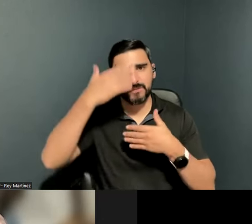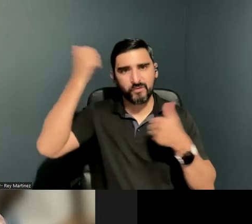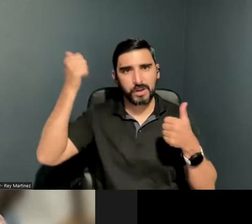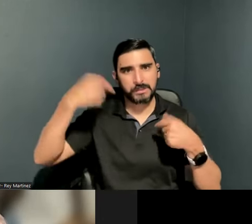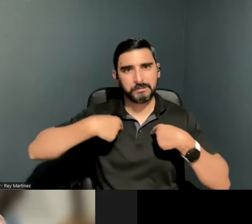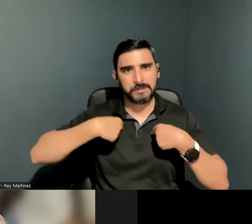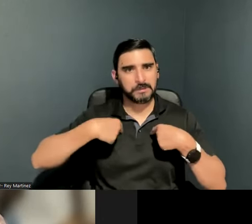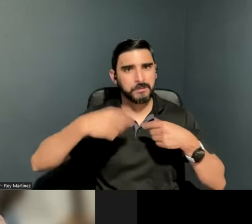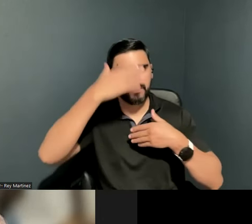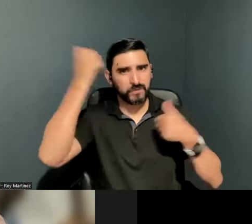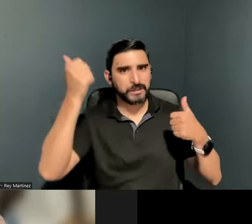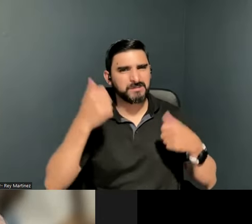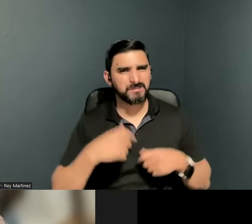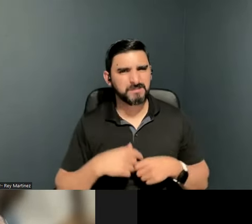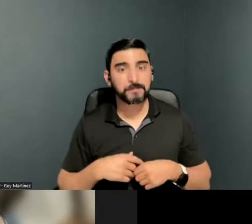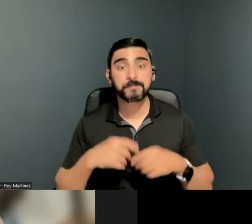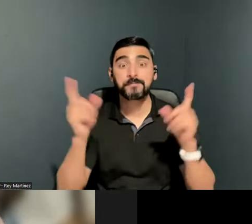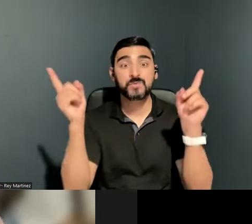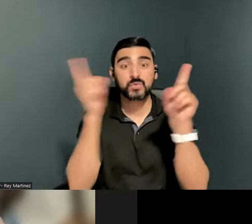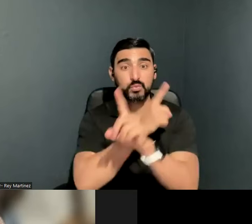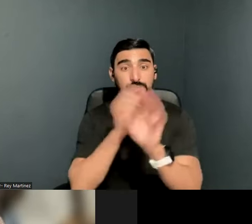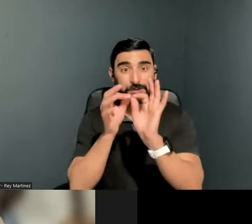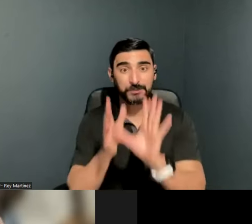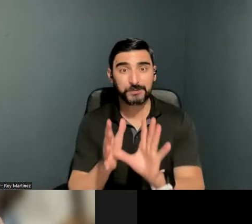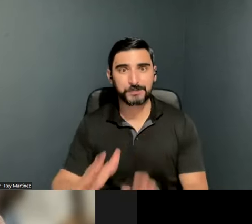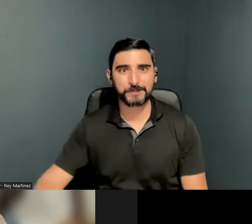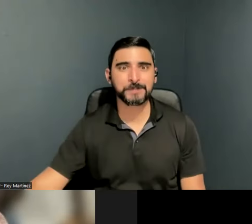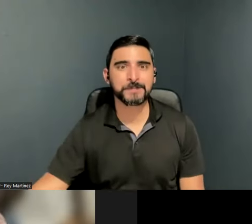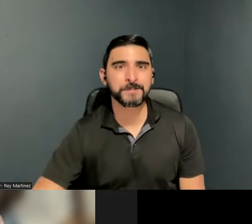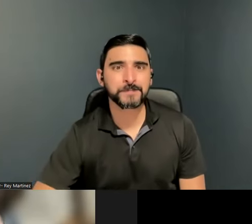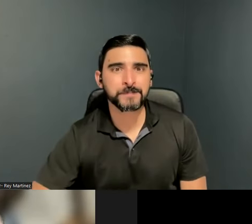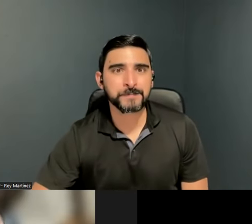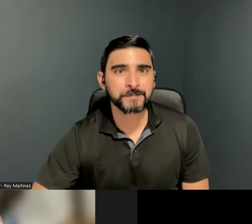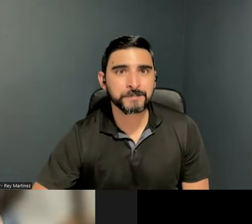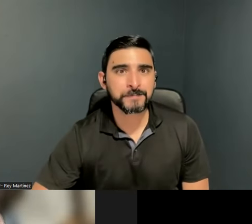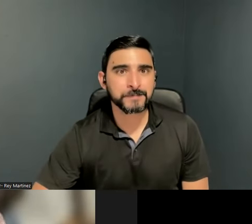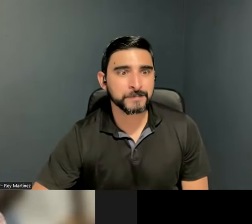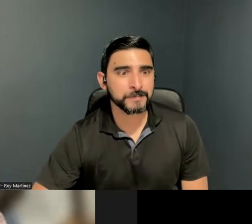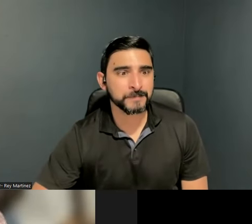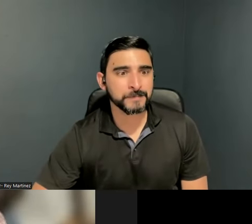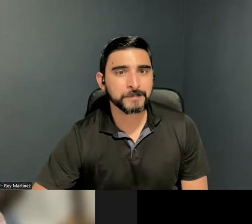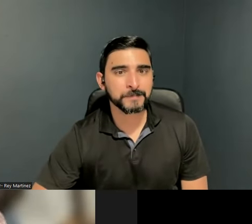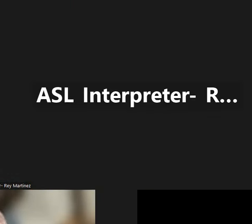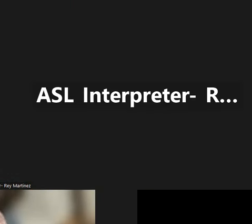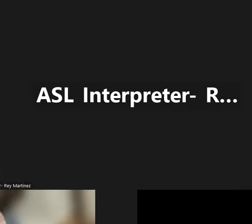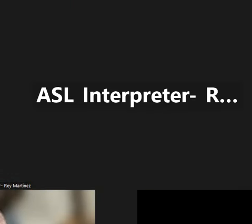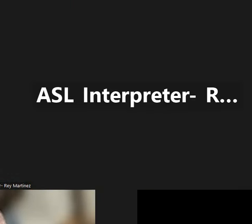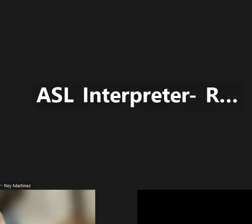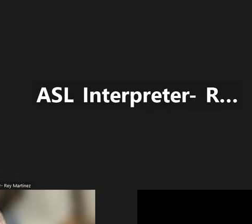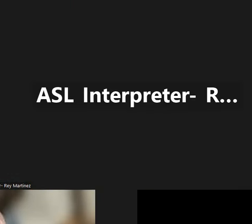LORI GERHARD: Thanks for sharing that. When we talked to you, you had mentioned about using Waze?